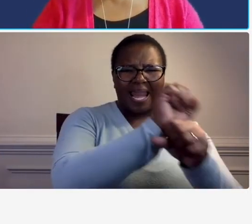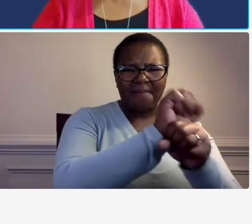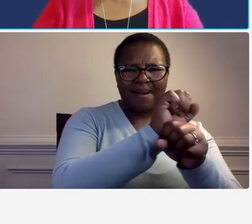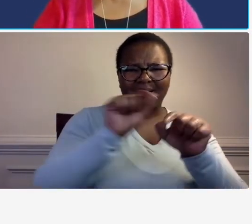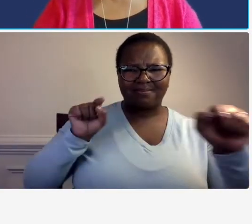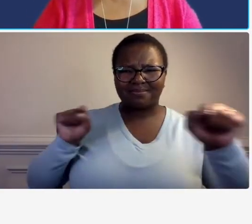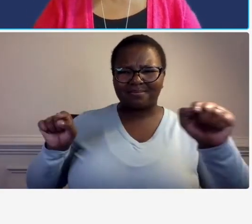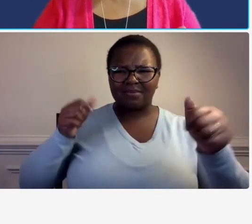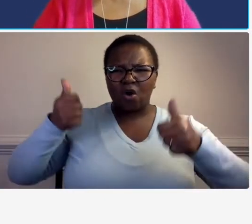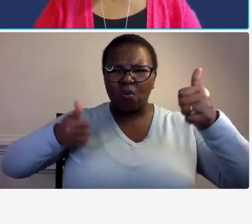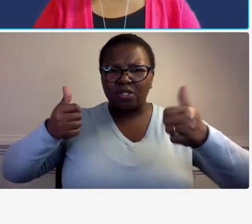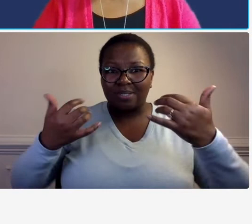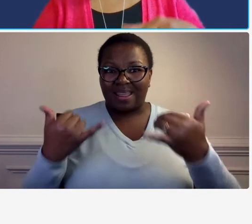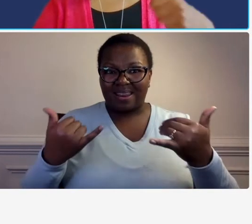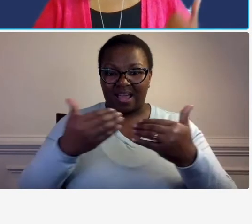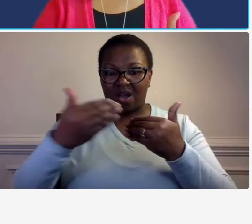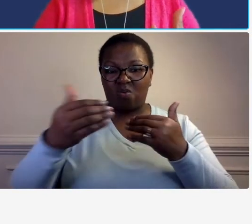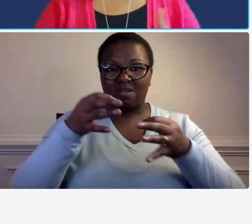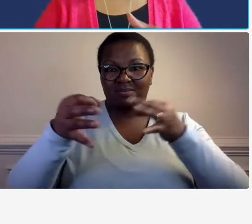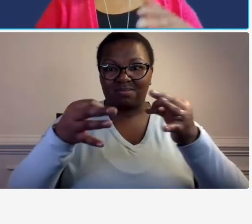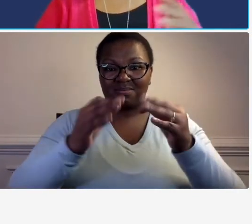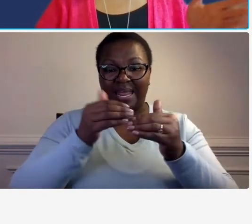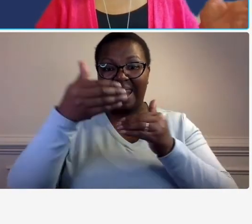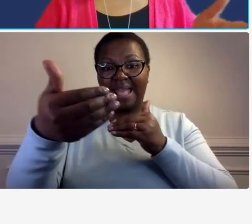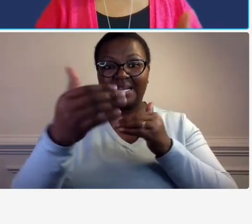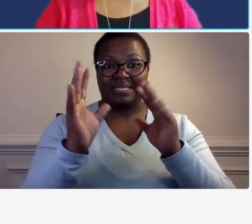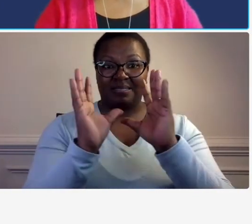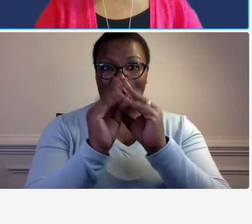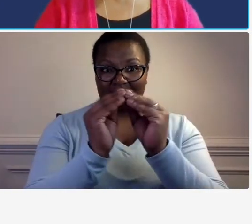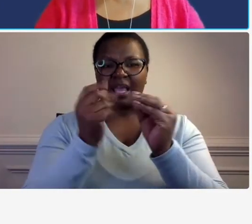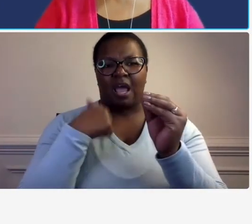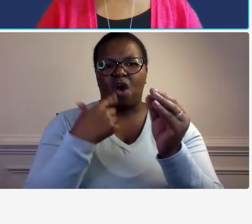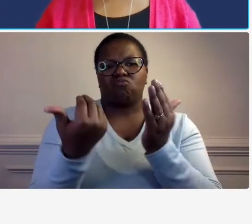rate um schedules in the next session and that's going to kind of be picked up a little bit there